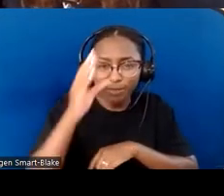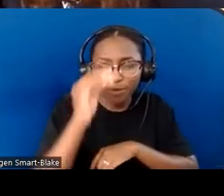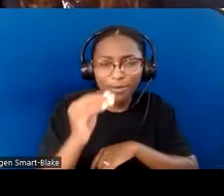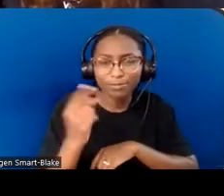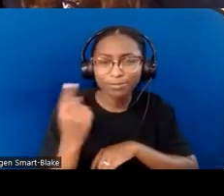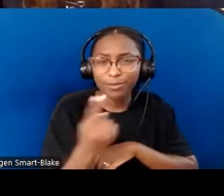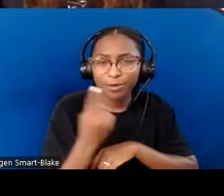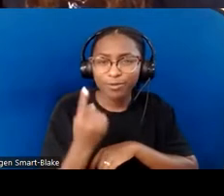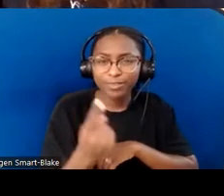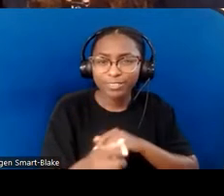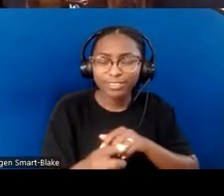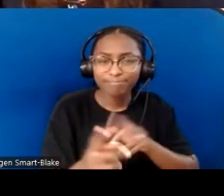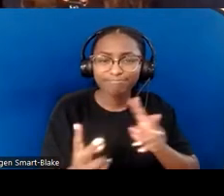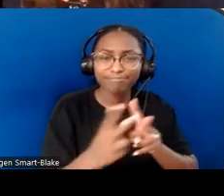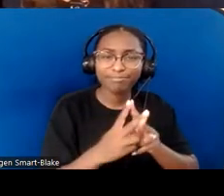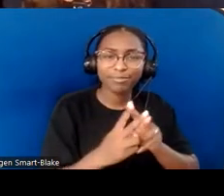who was a little older than he was.